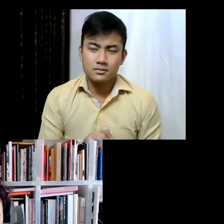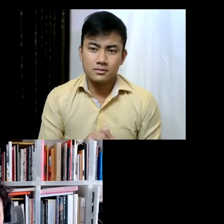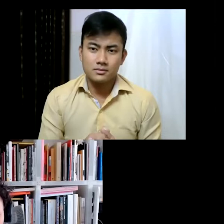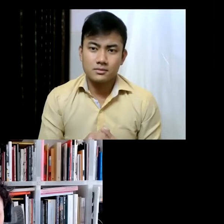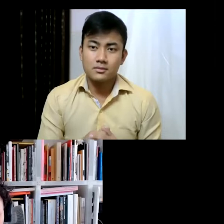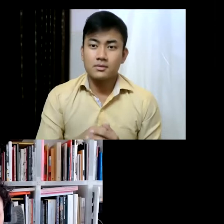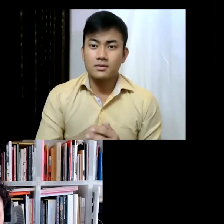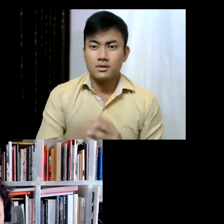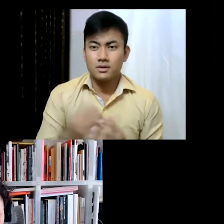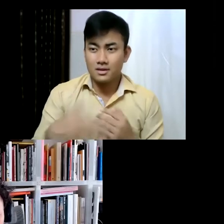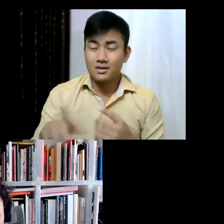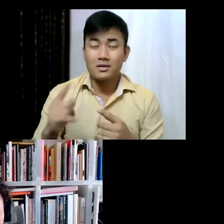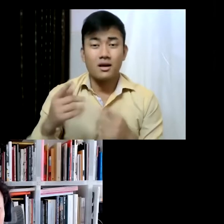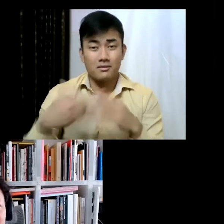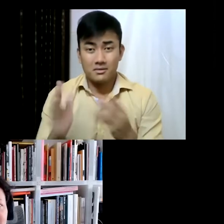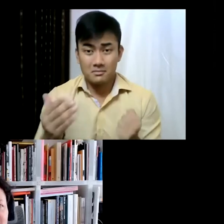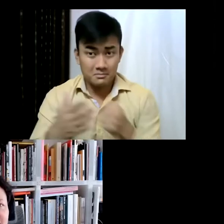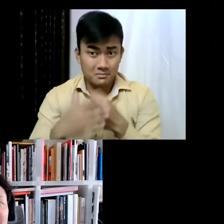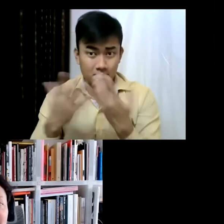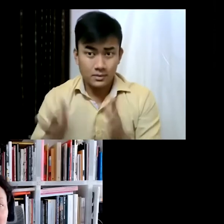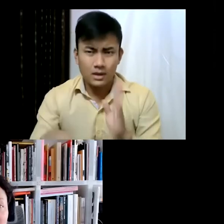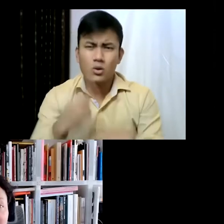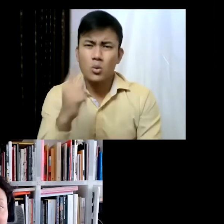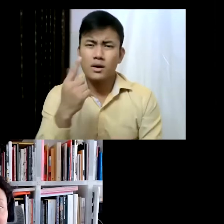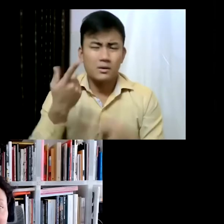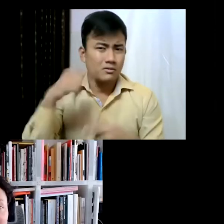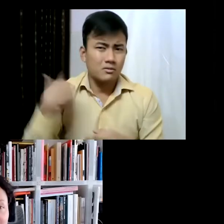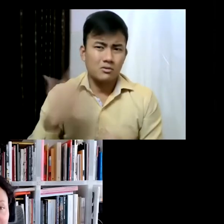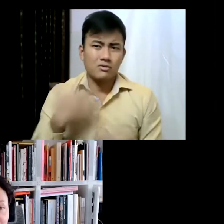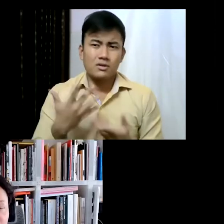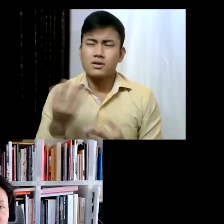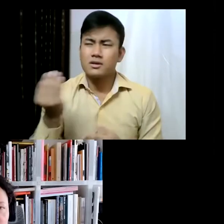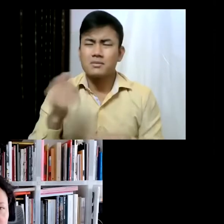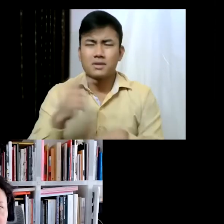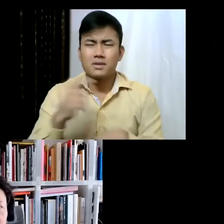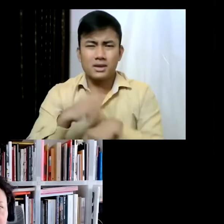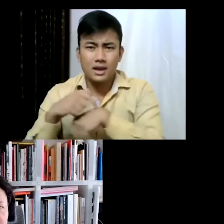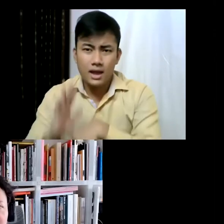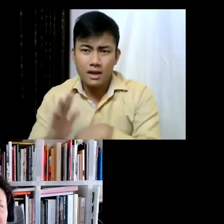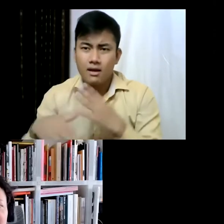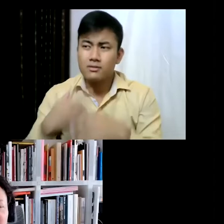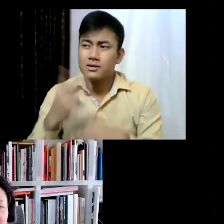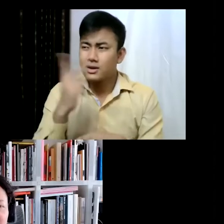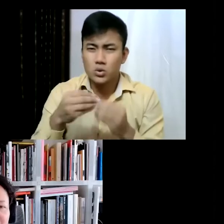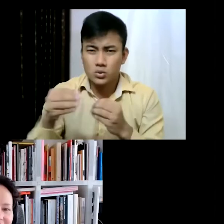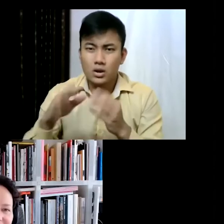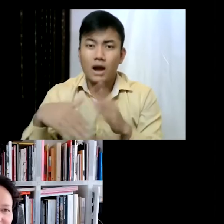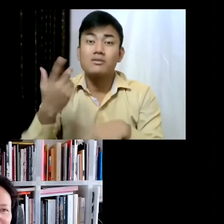for which, on one side, I had more time because the show was postponed. But on the other side,